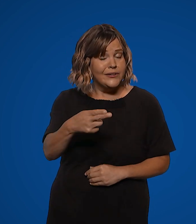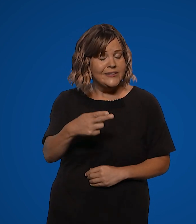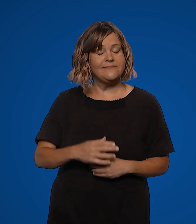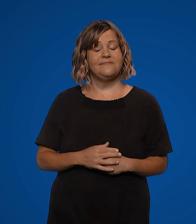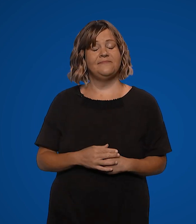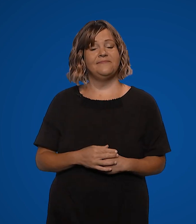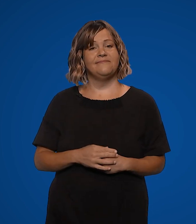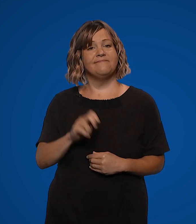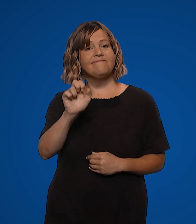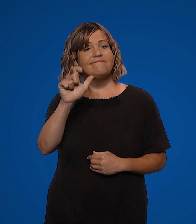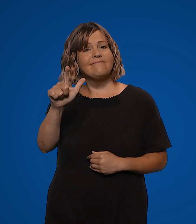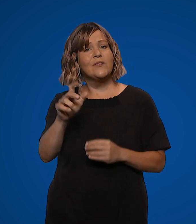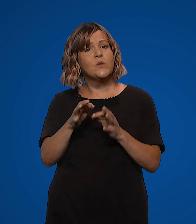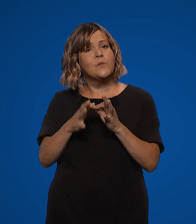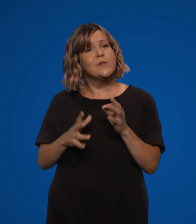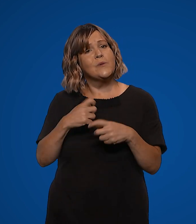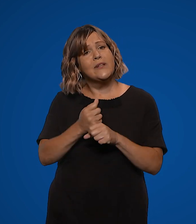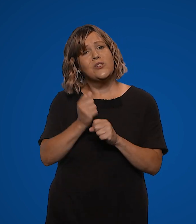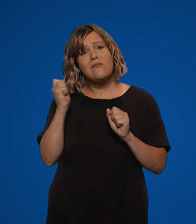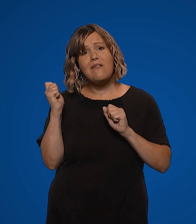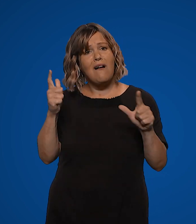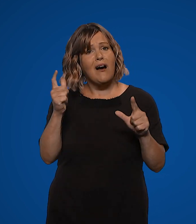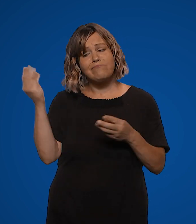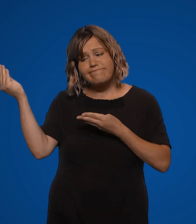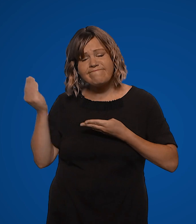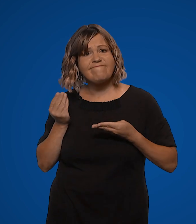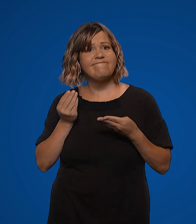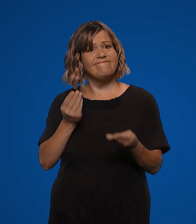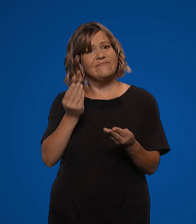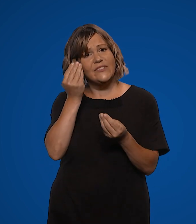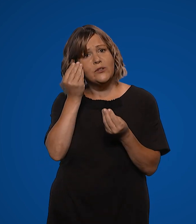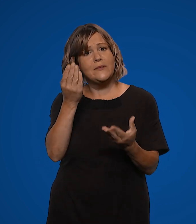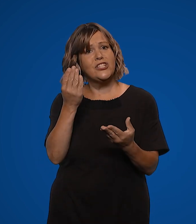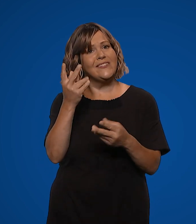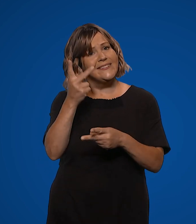ASL interpreters make sure everyone has information that keeps us safe